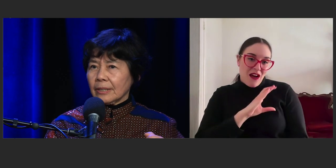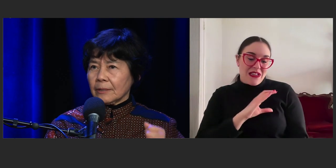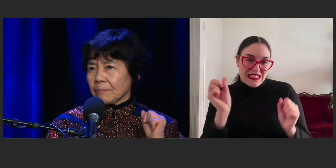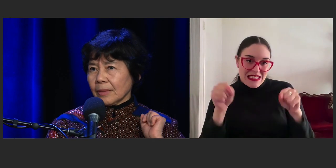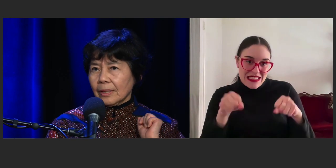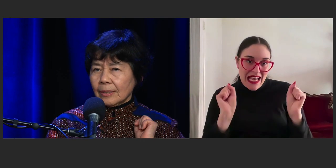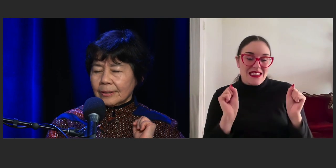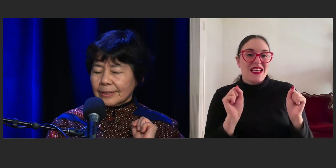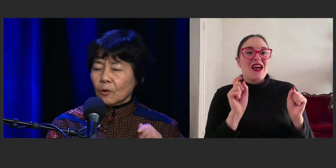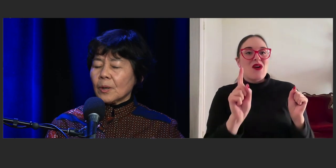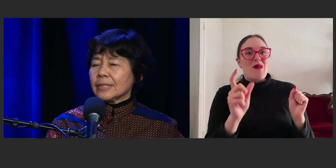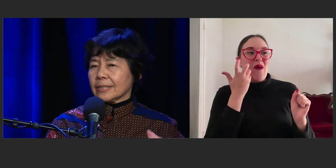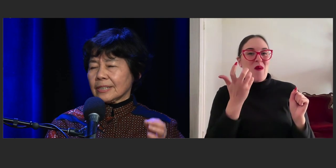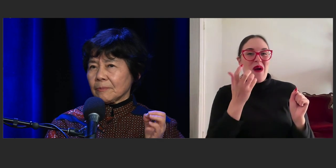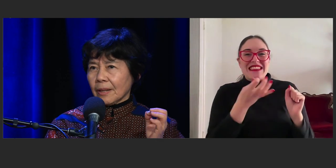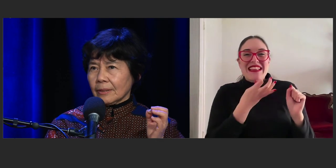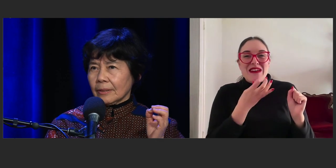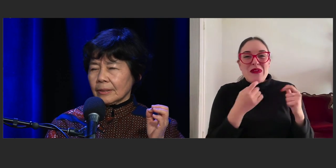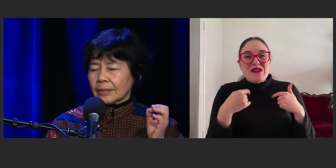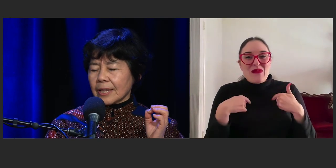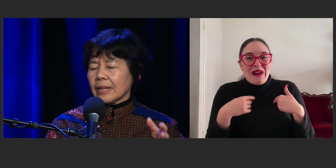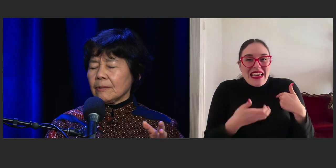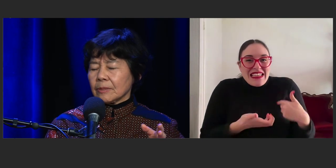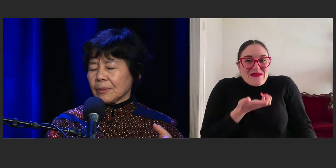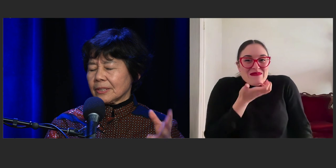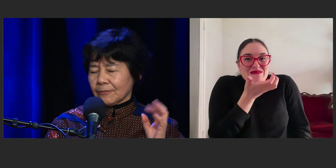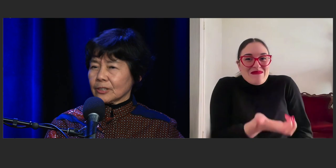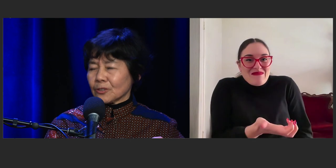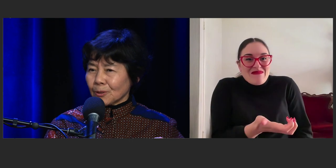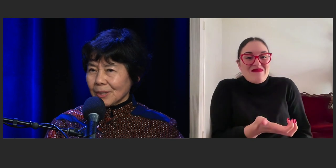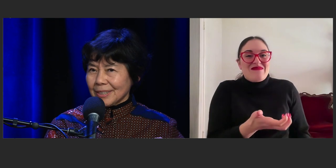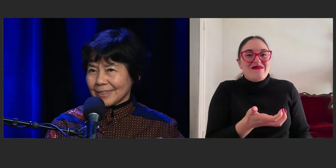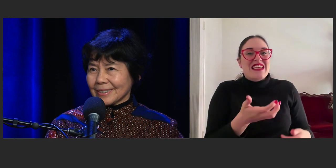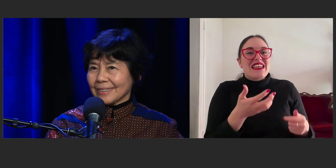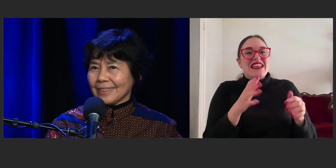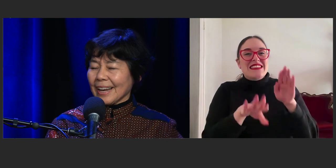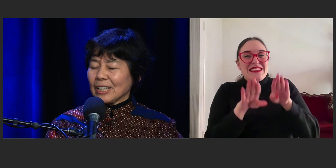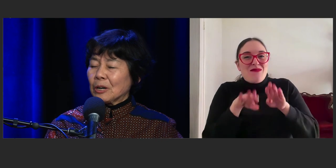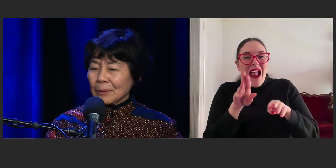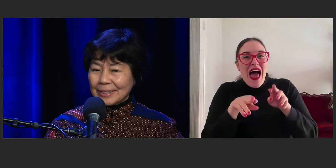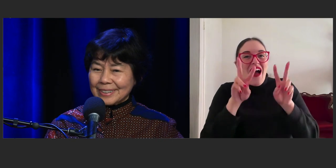and there's always the similar themes, but different stories, I can't help it,